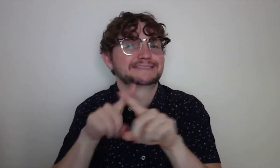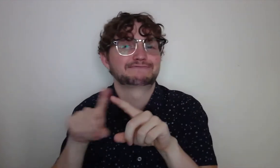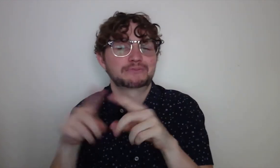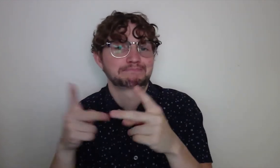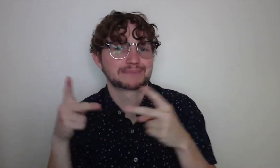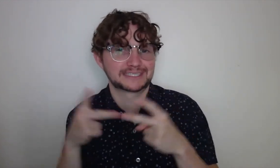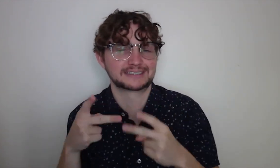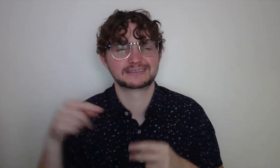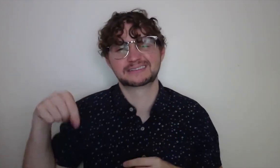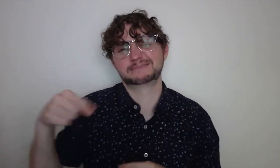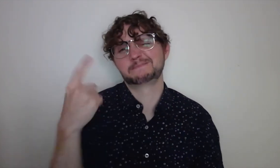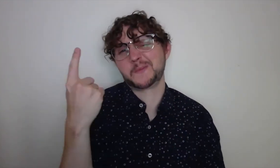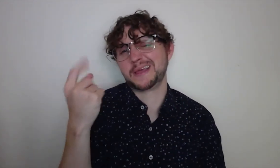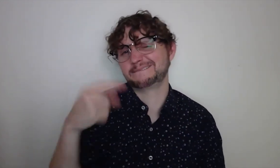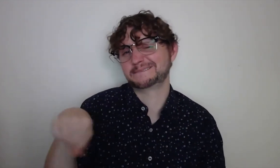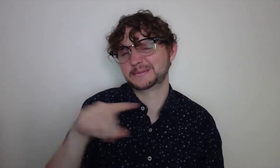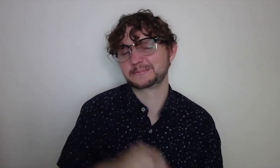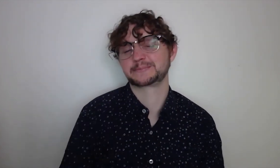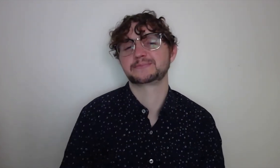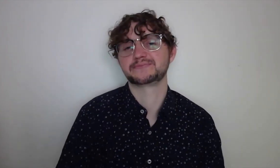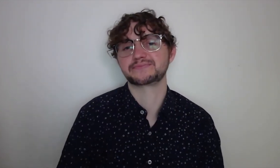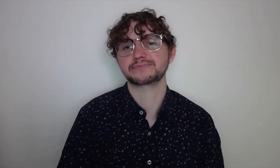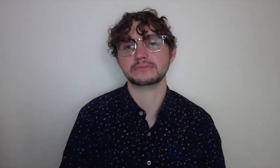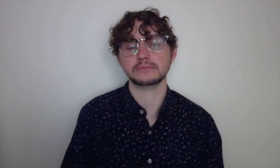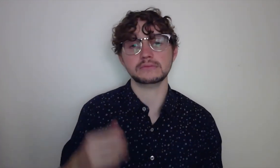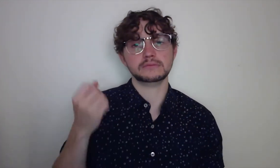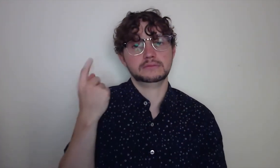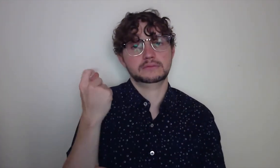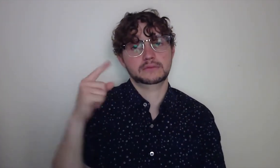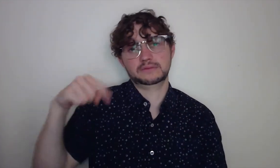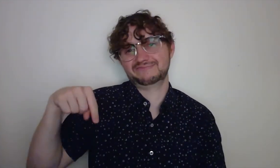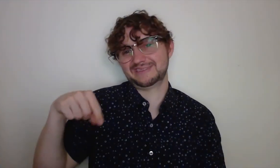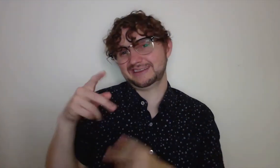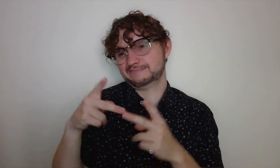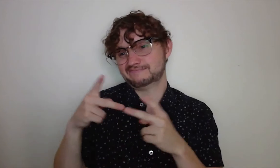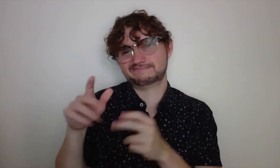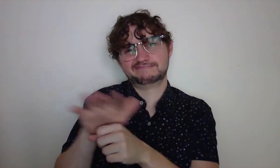I was eager to get out and visit the various locations and landscapes